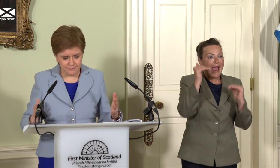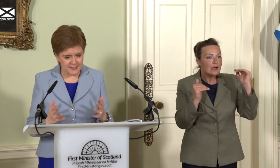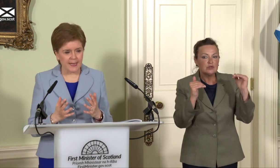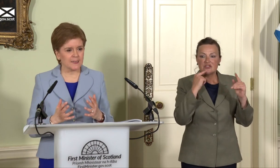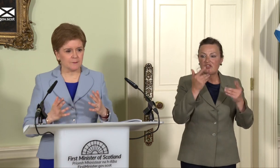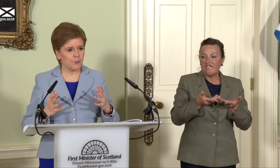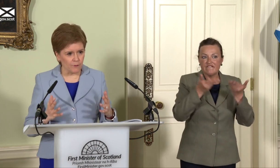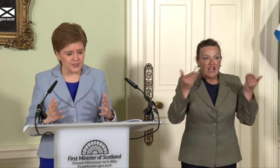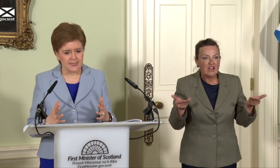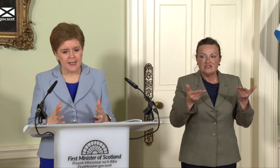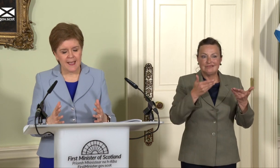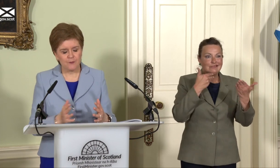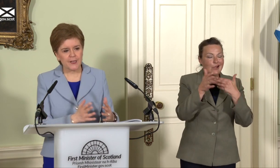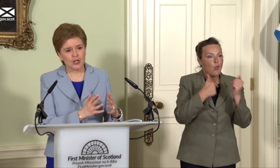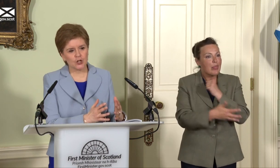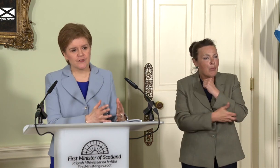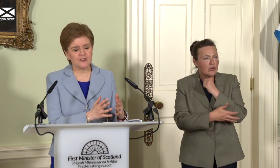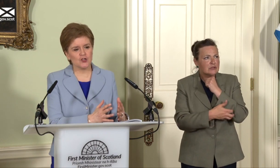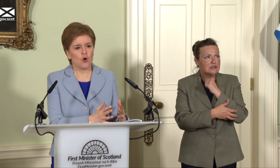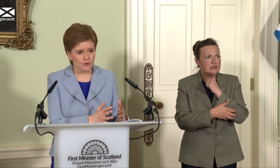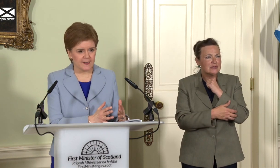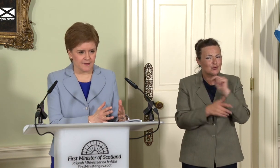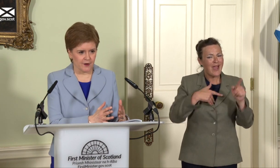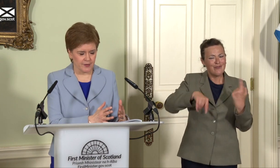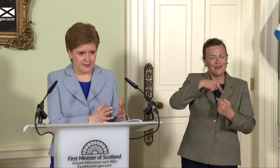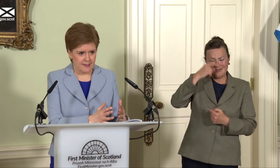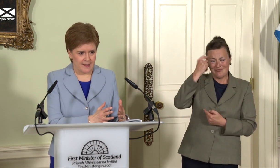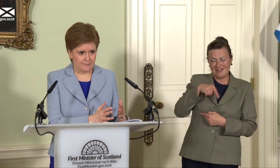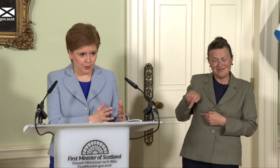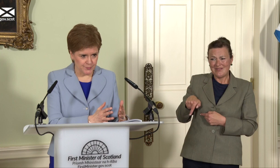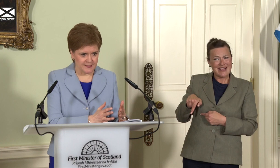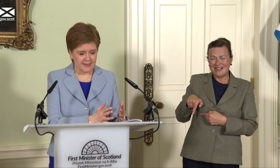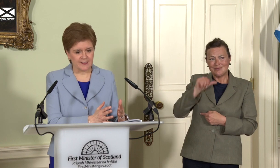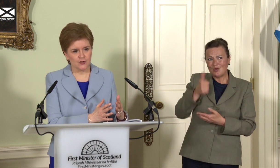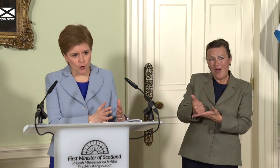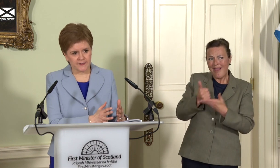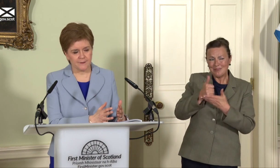tackling poverty - if we conclude that it is not serving our purposes and it is not serving